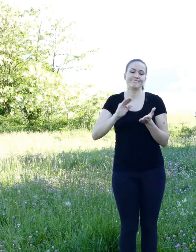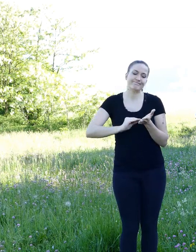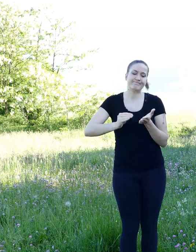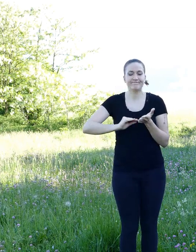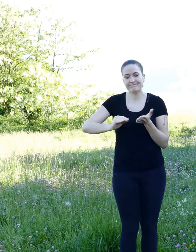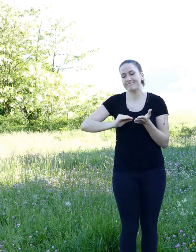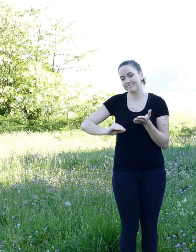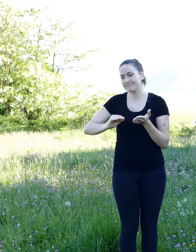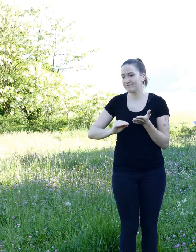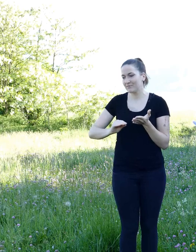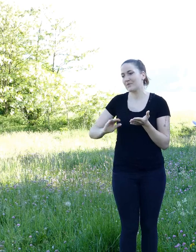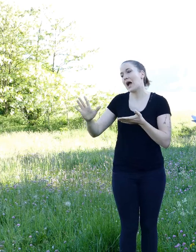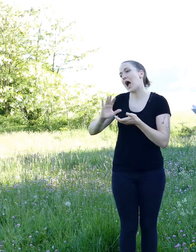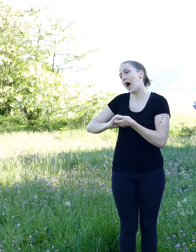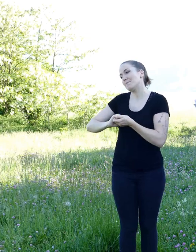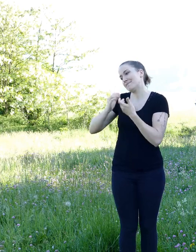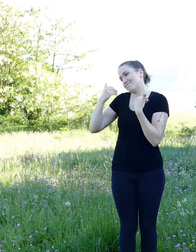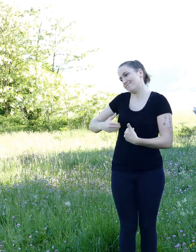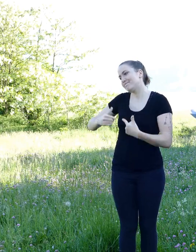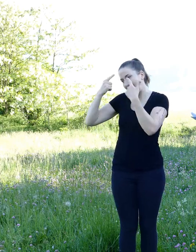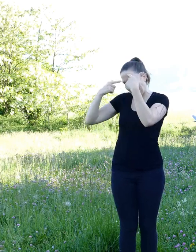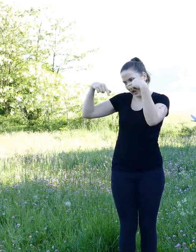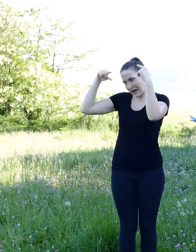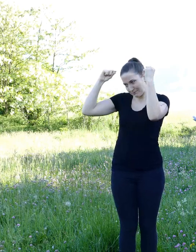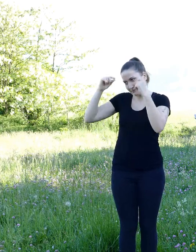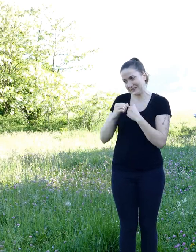Sincerely, the squirrel "